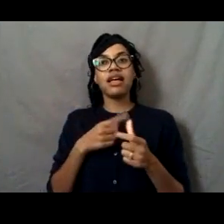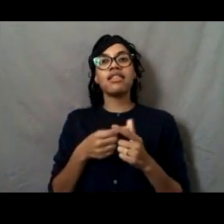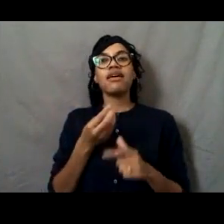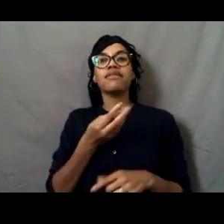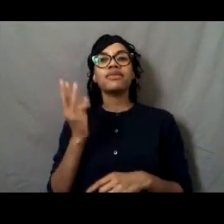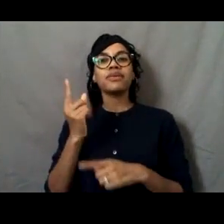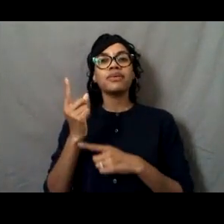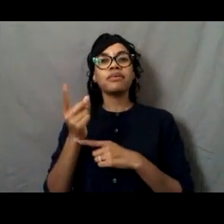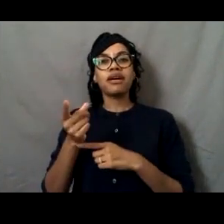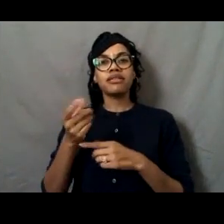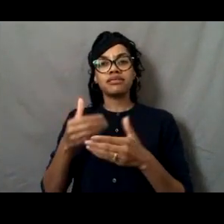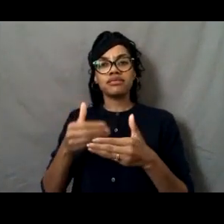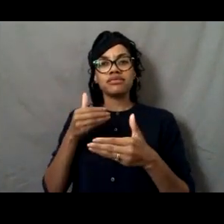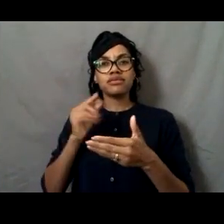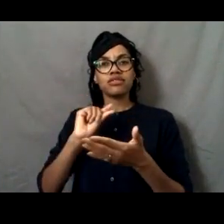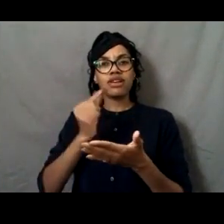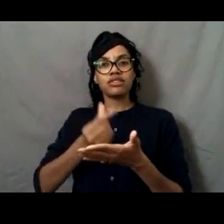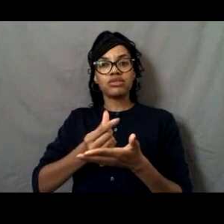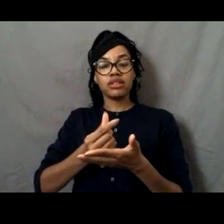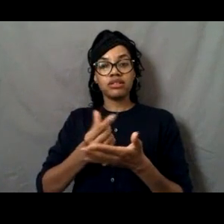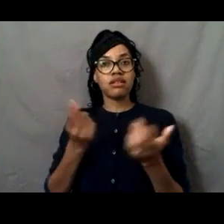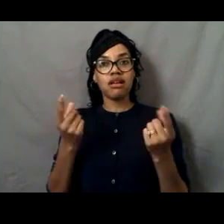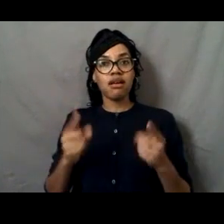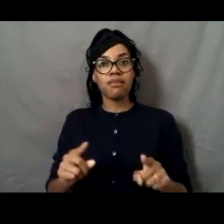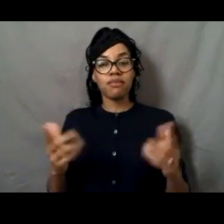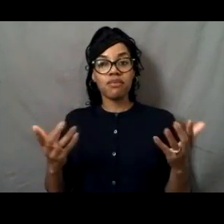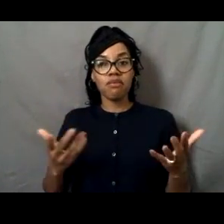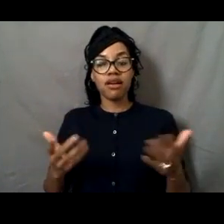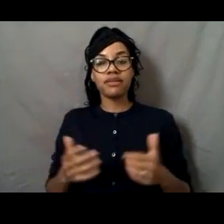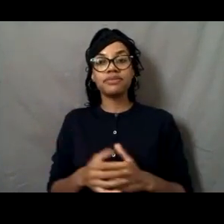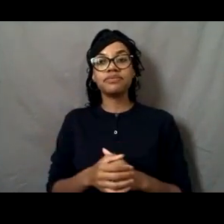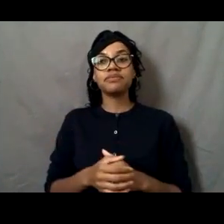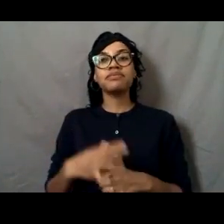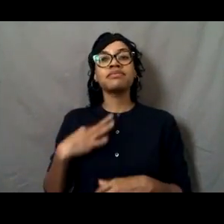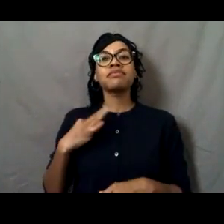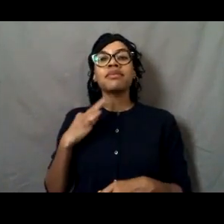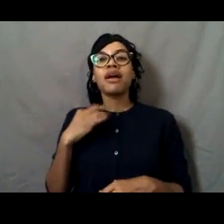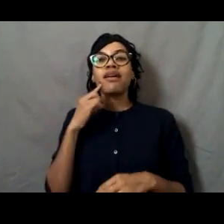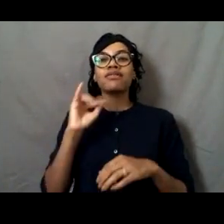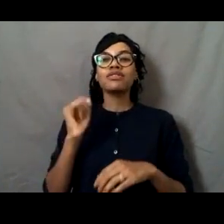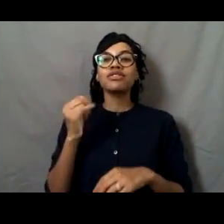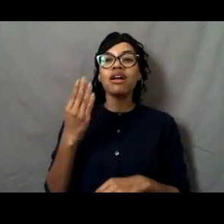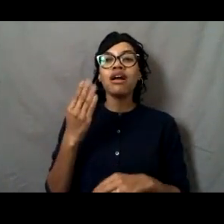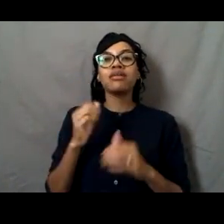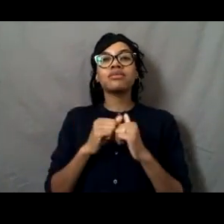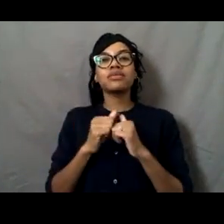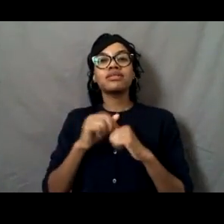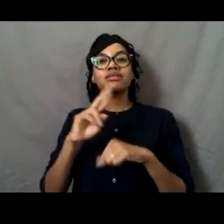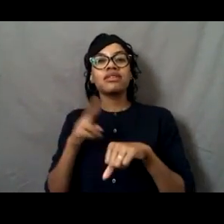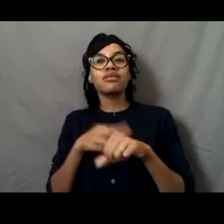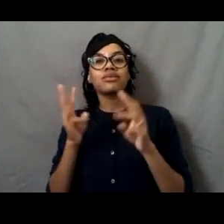and I again was applying for jobs with the National Weather Service going to be a weather forecaster.